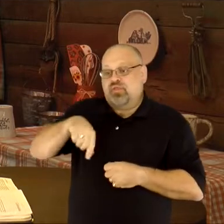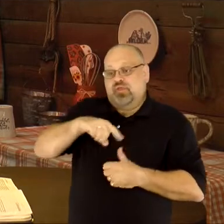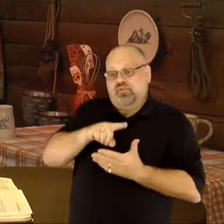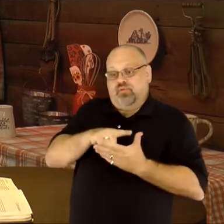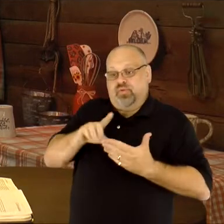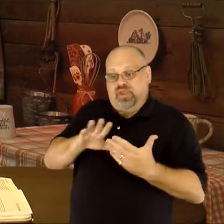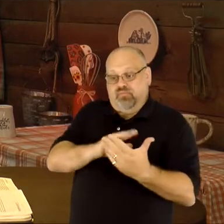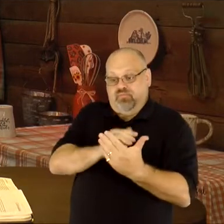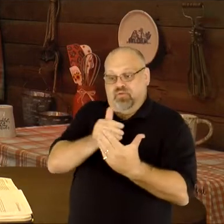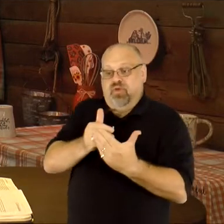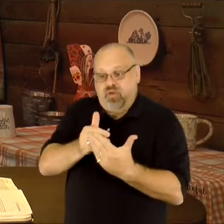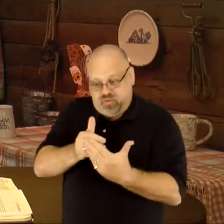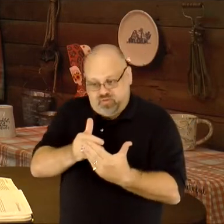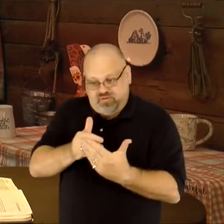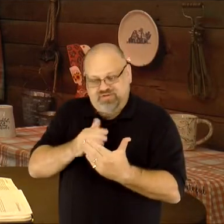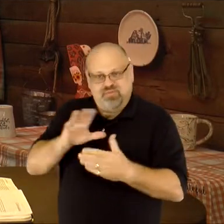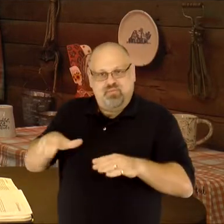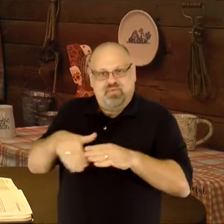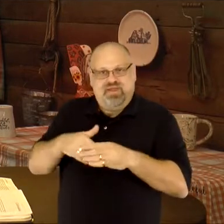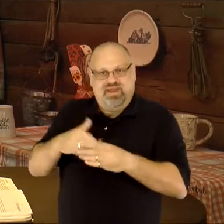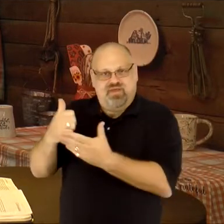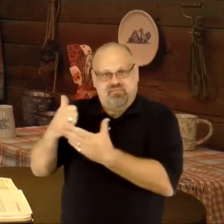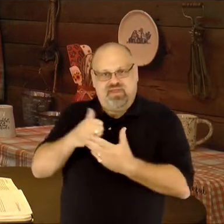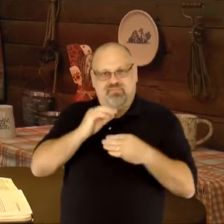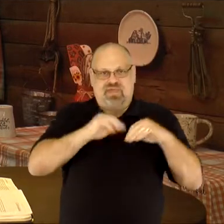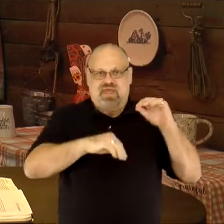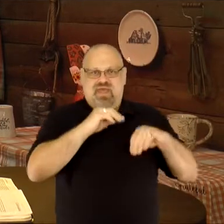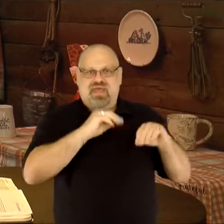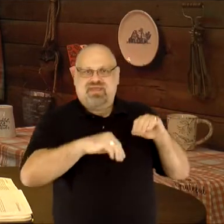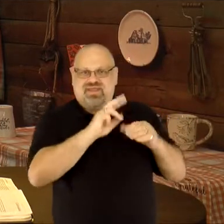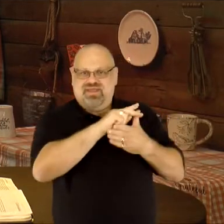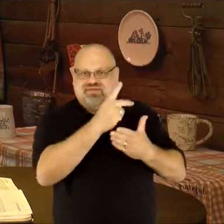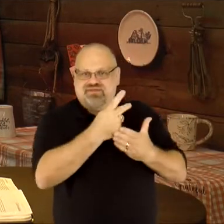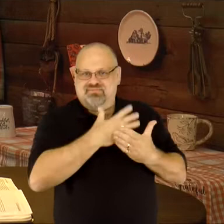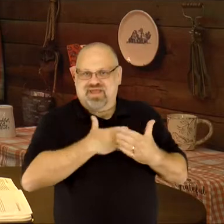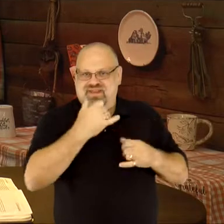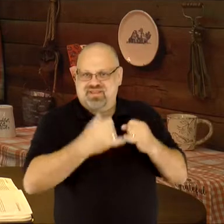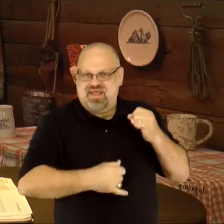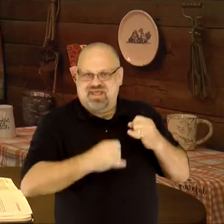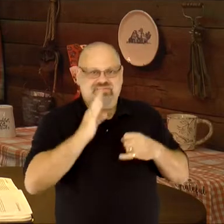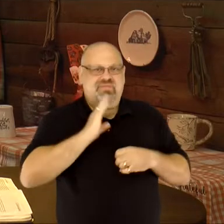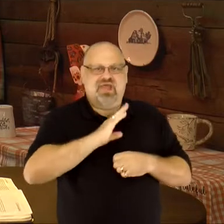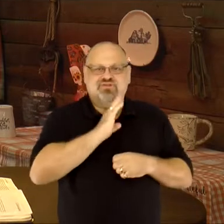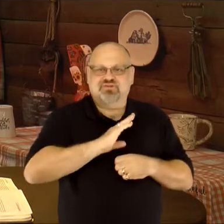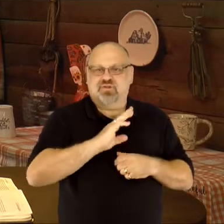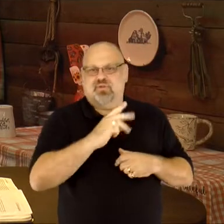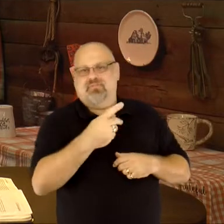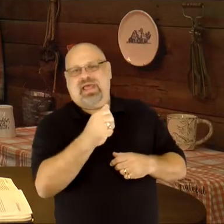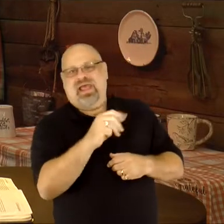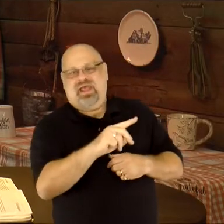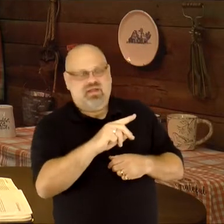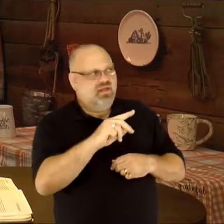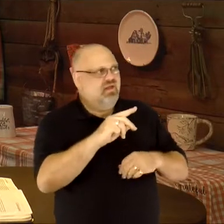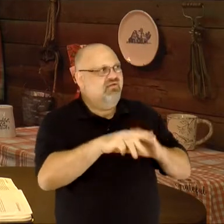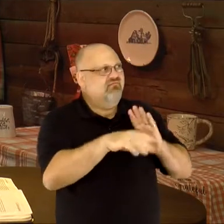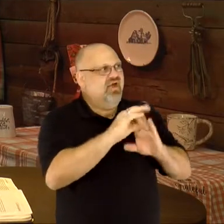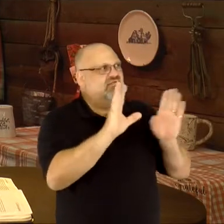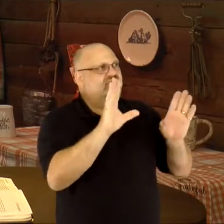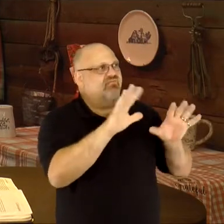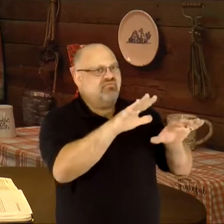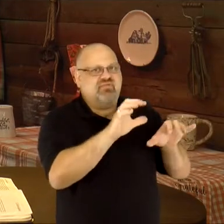last bachelor pad, to find a freezer stocked with a wide assortment of frozen pizzas, a respectable